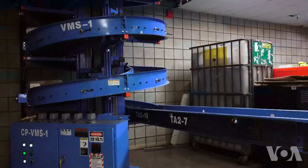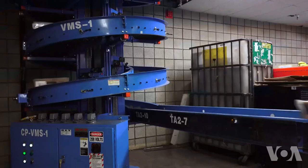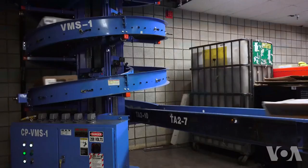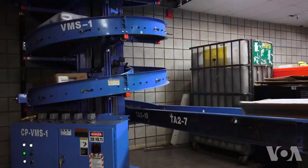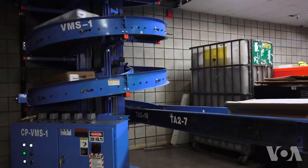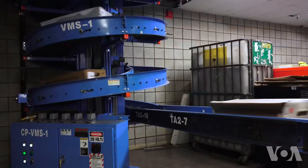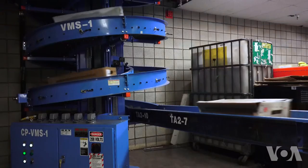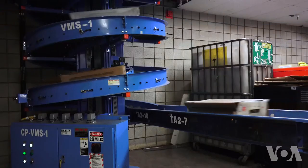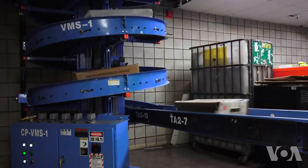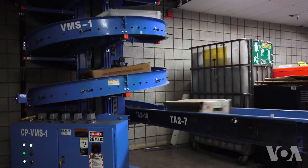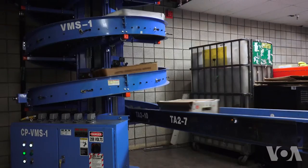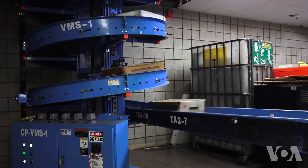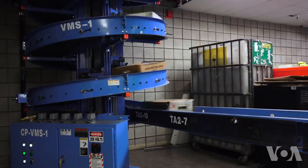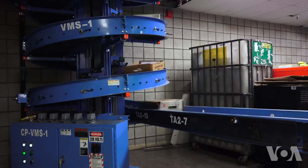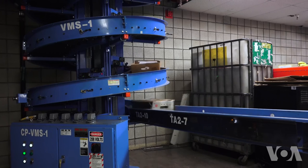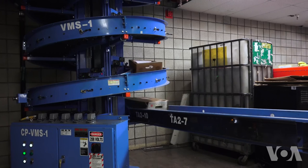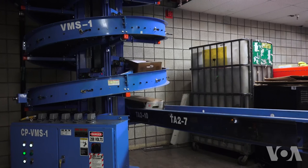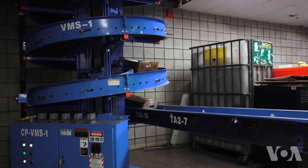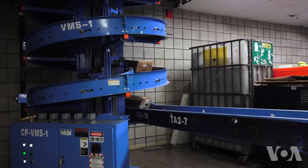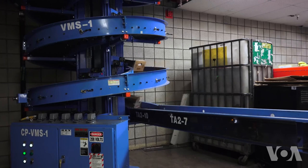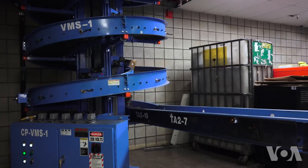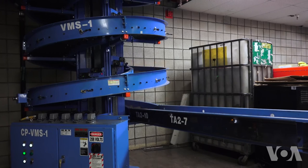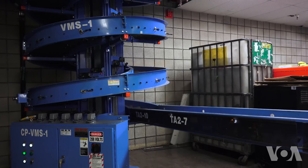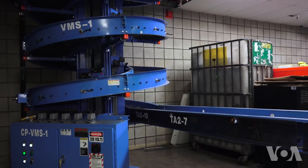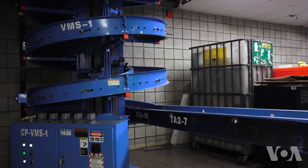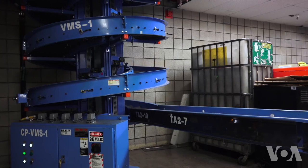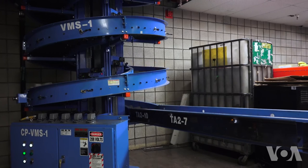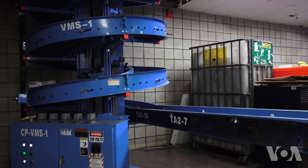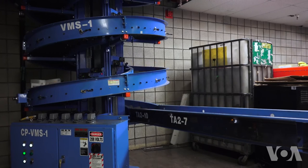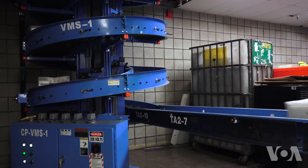and stock opportunities. I mean, it’s nice.